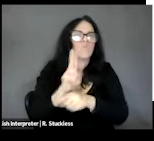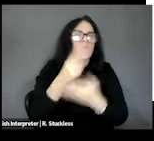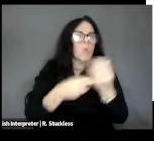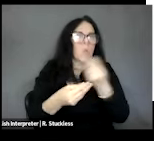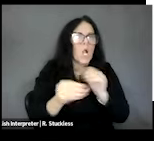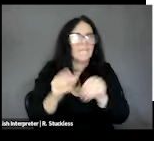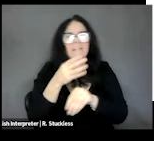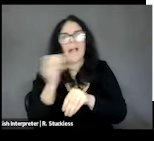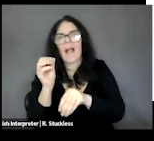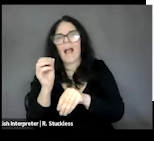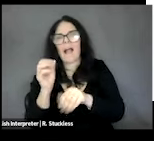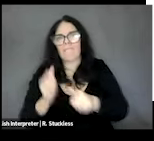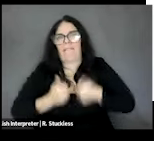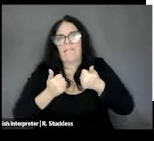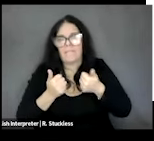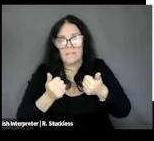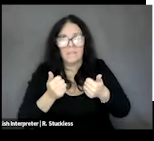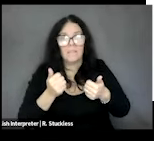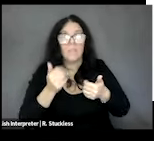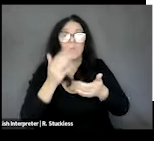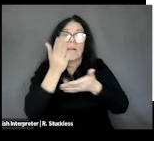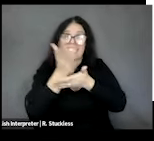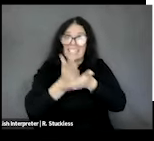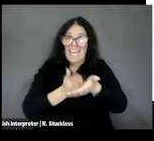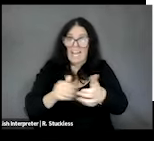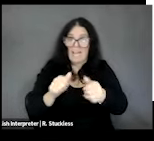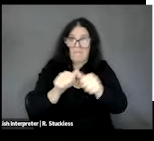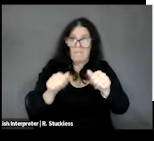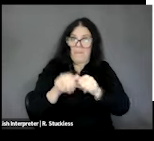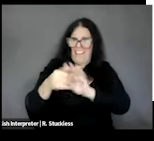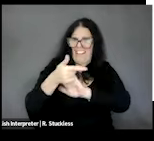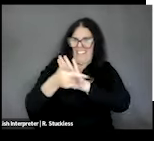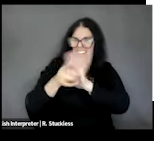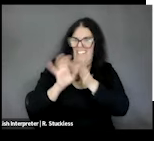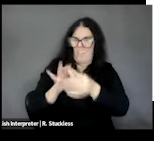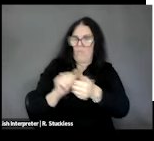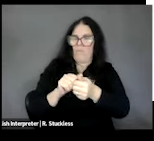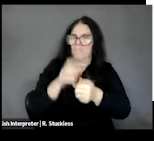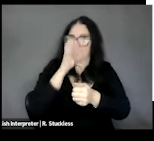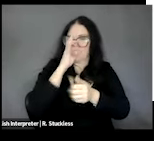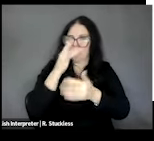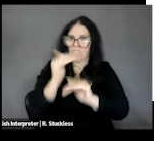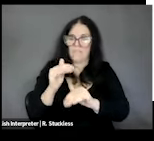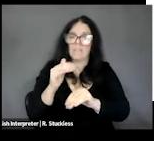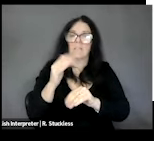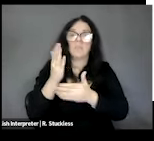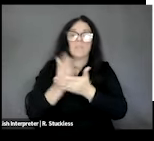does not allow certain spaces to be used. I have Community Gardens as an example. Community